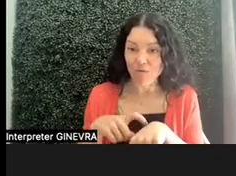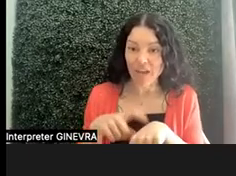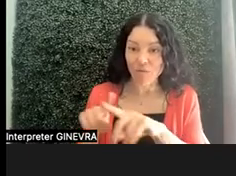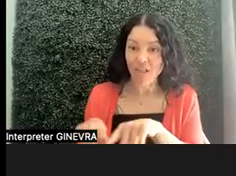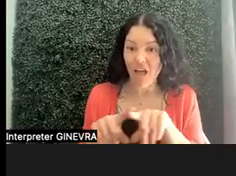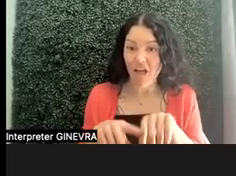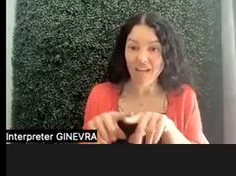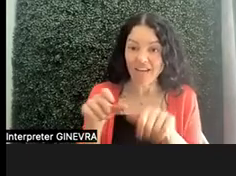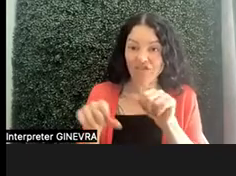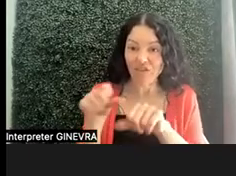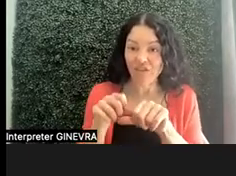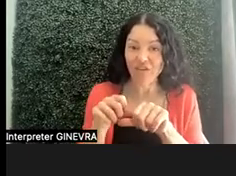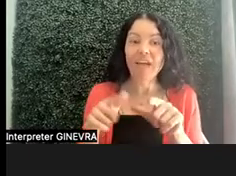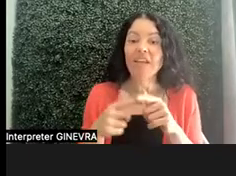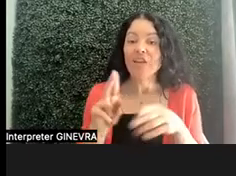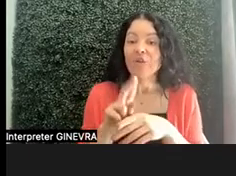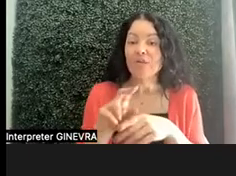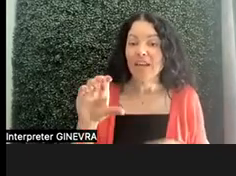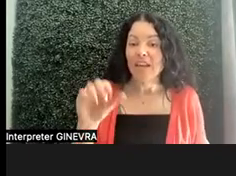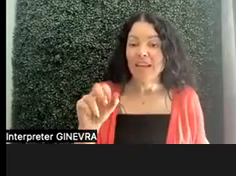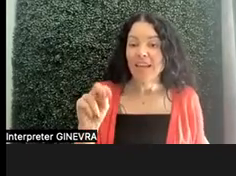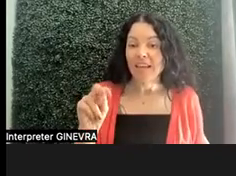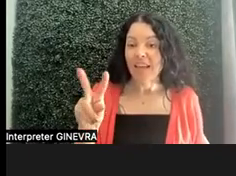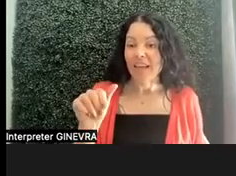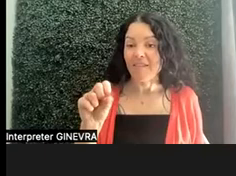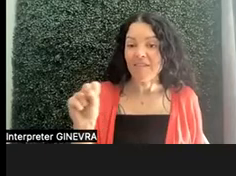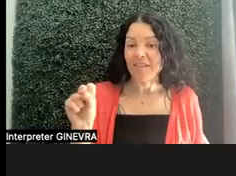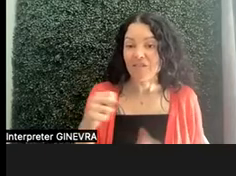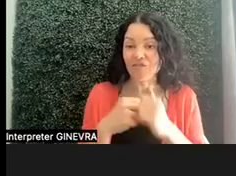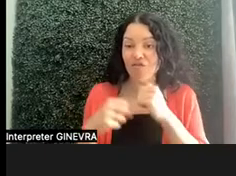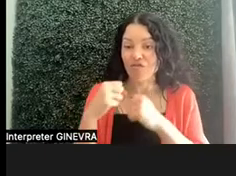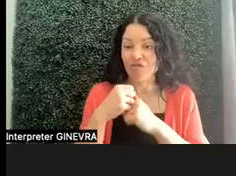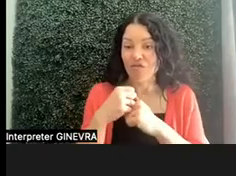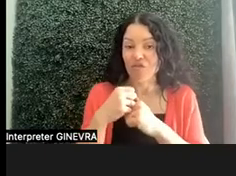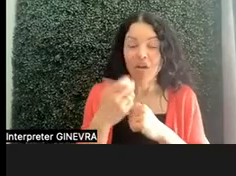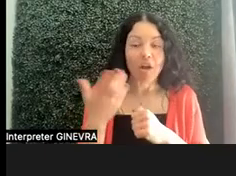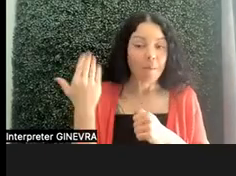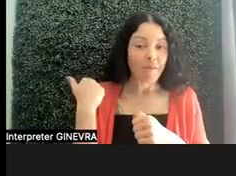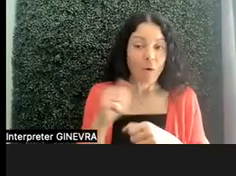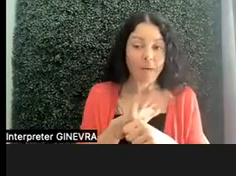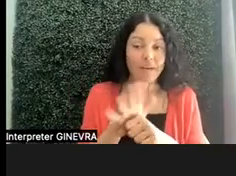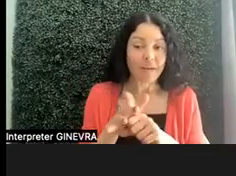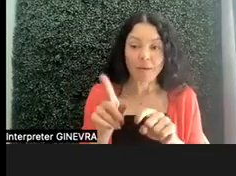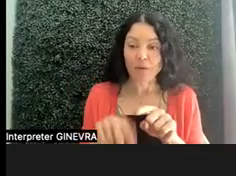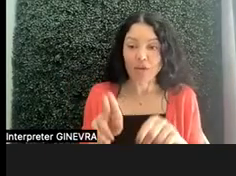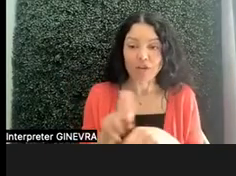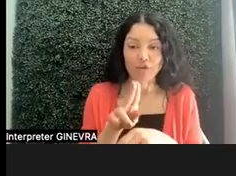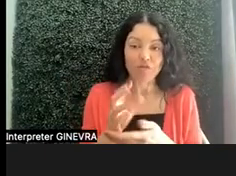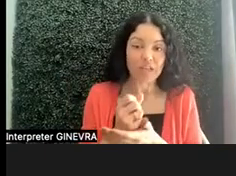And using that Canvas structure. That's something that we weren't able to do before the pandemic, but we were able to do during the pandemic